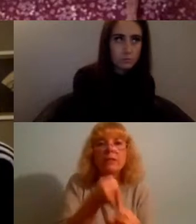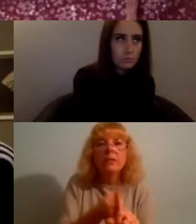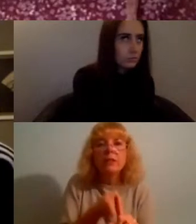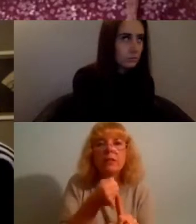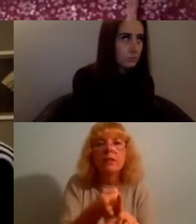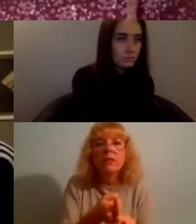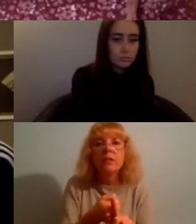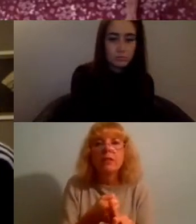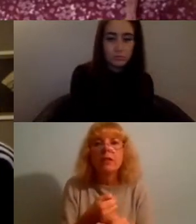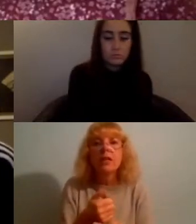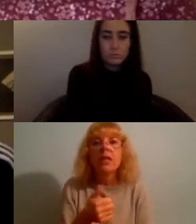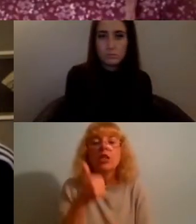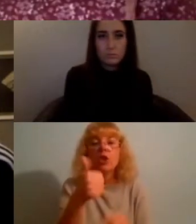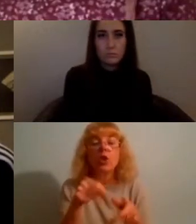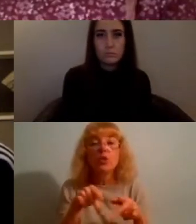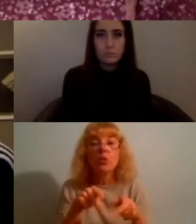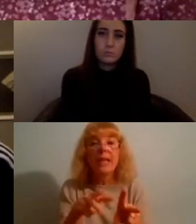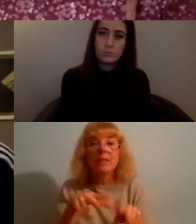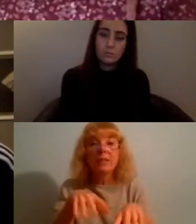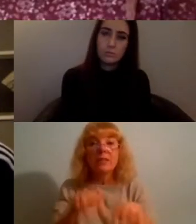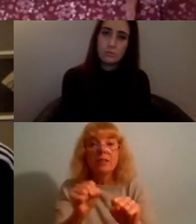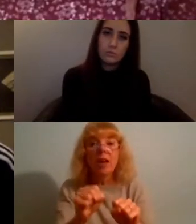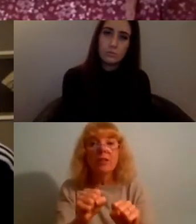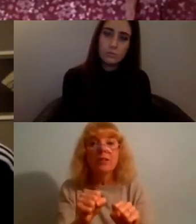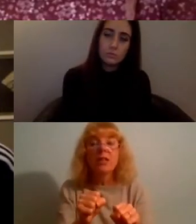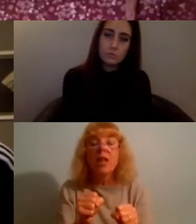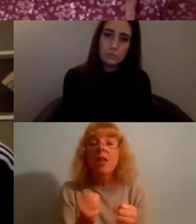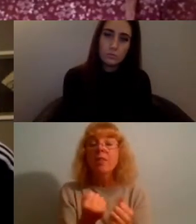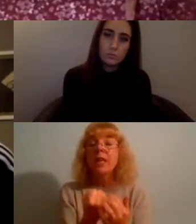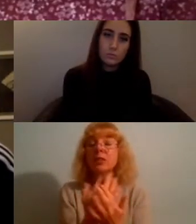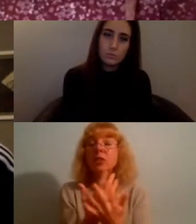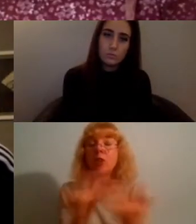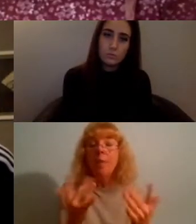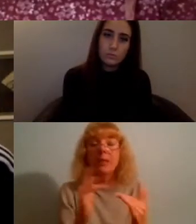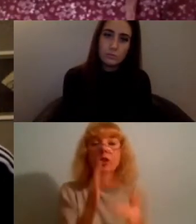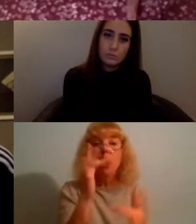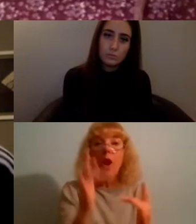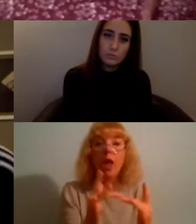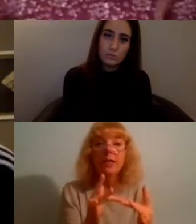a good way to start I think there can be so much online that feels like a lot of pressures